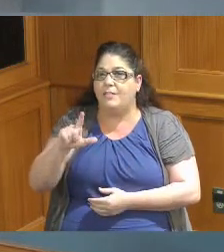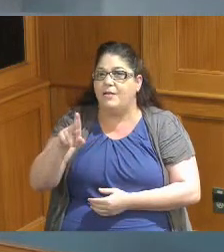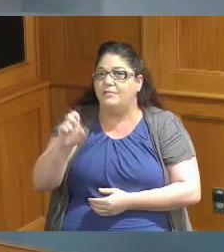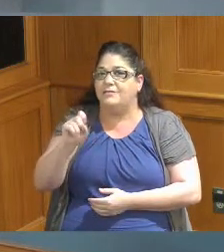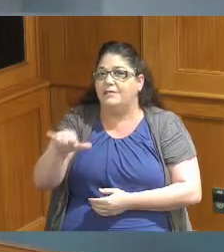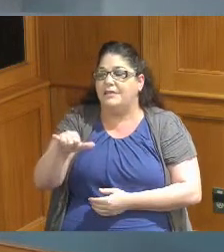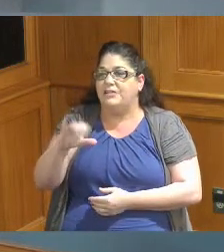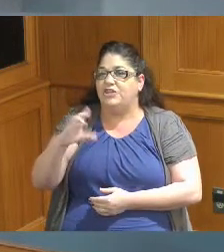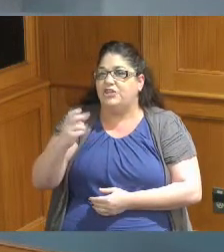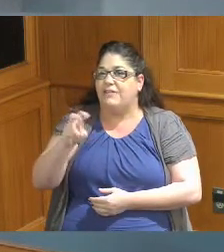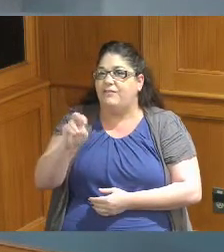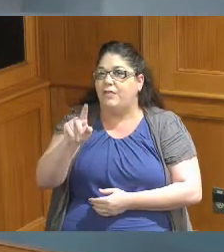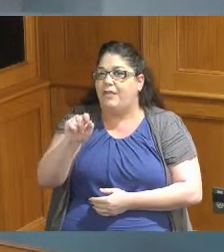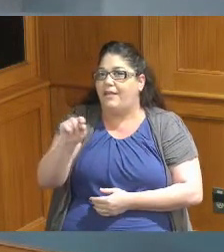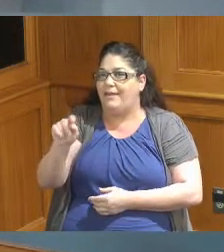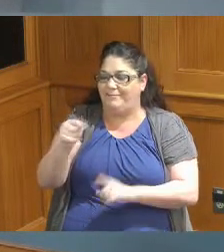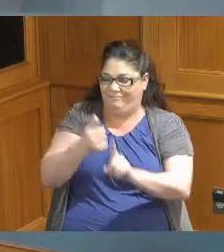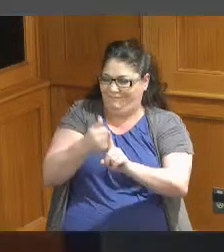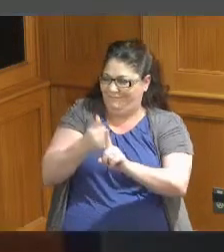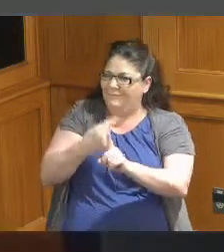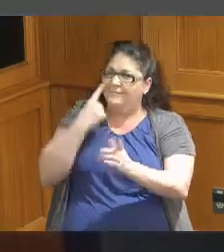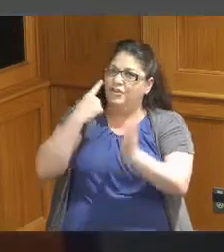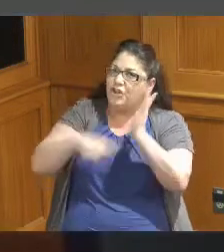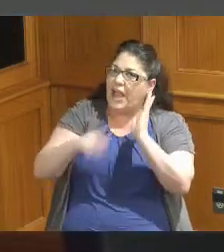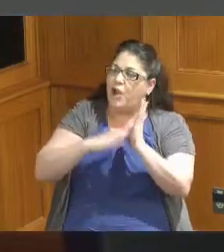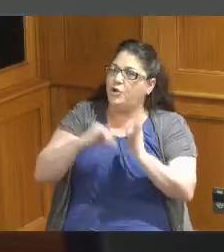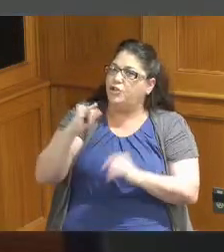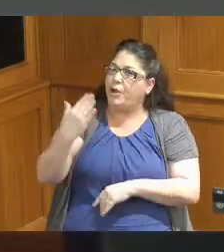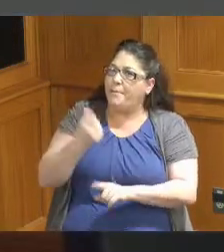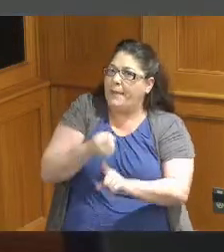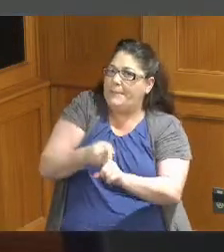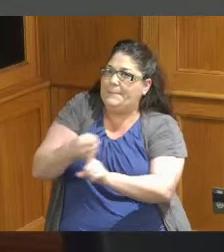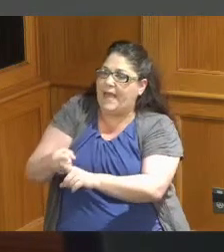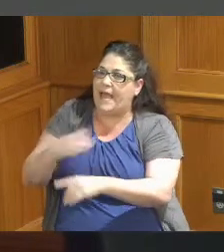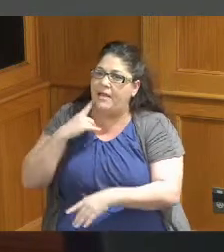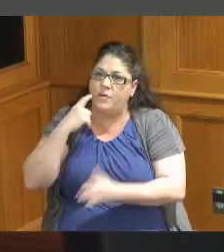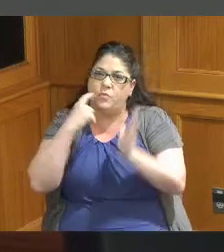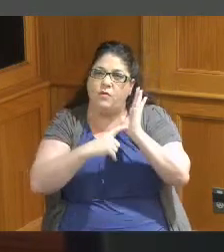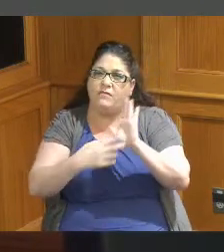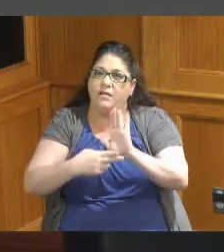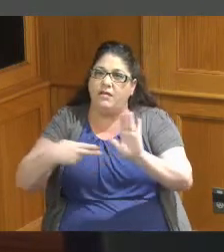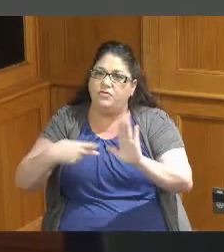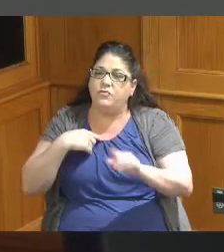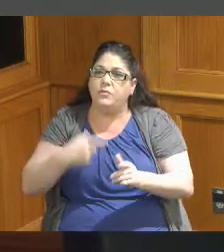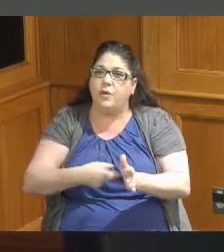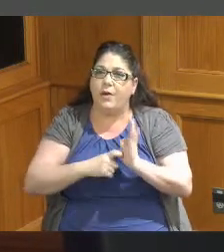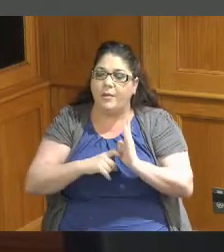holding we're checking on some job impacts and notification requirements just to be 100 certain